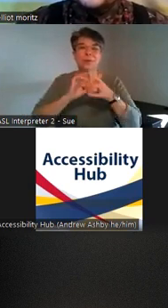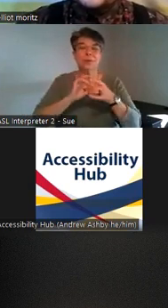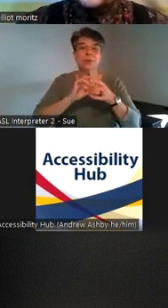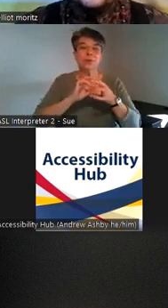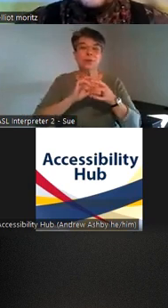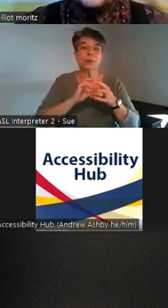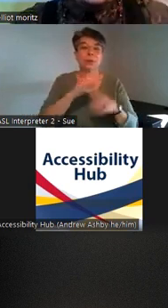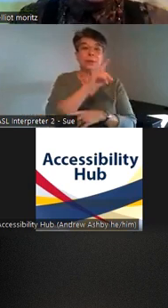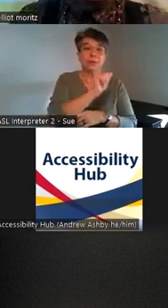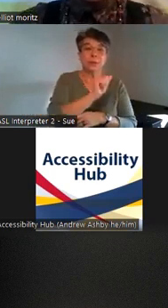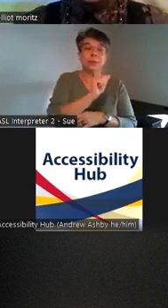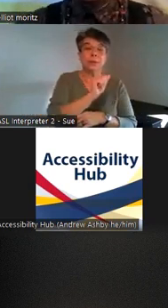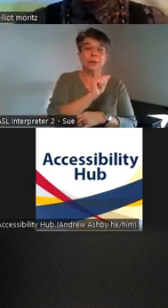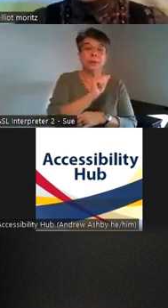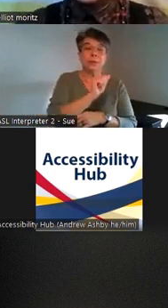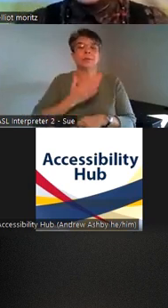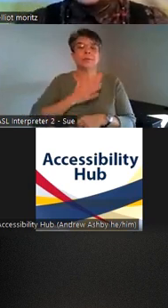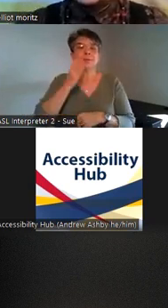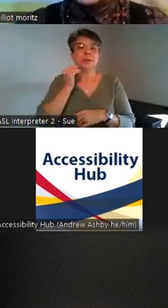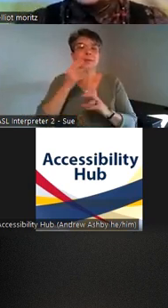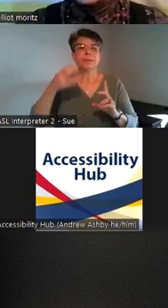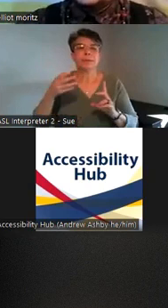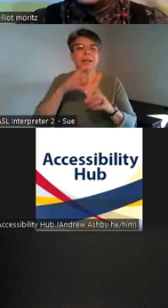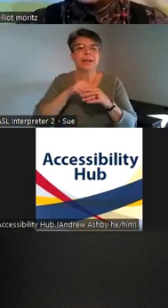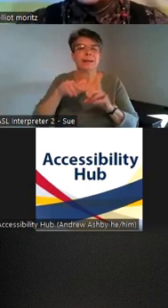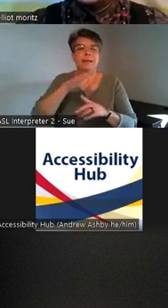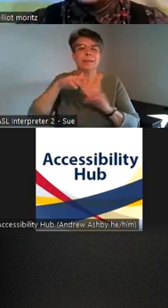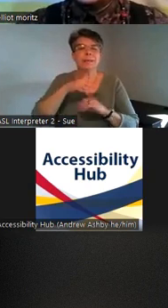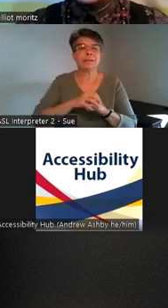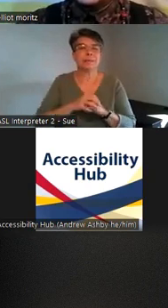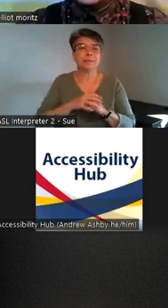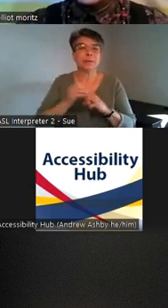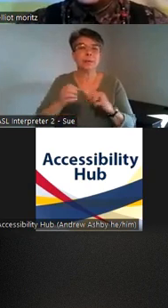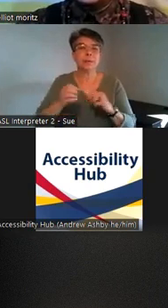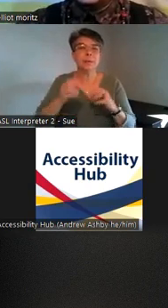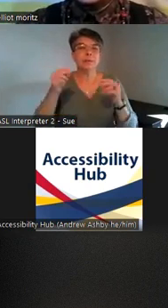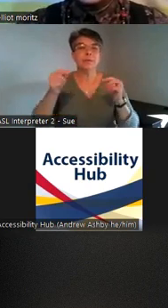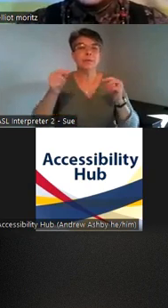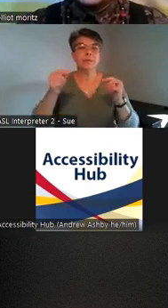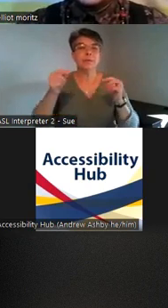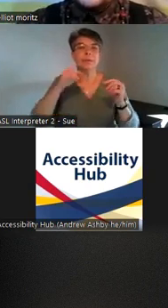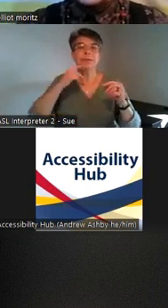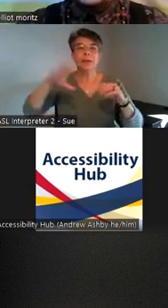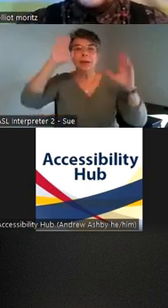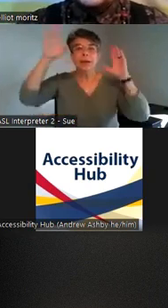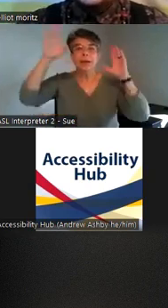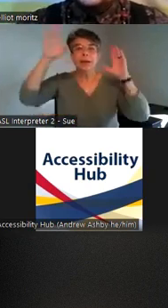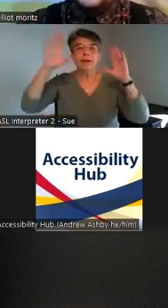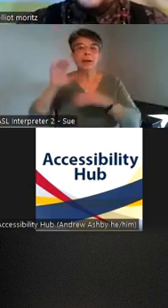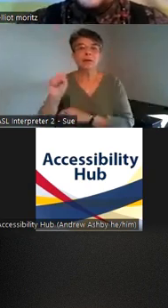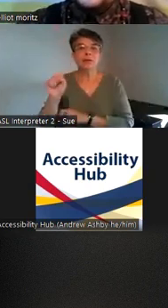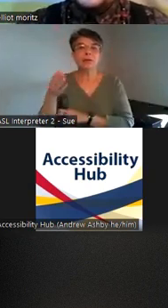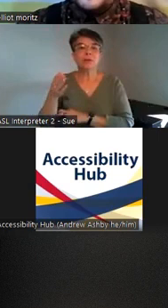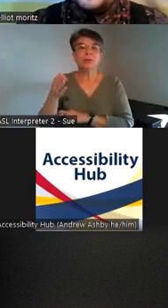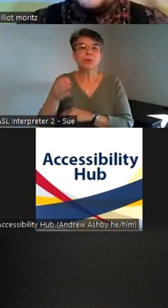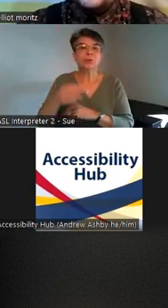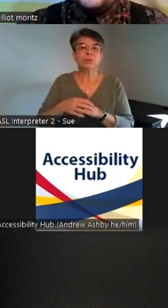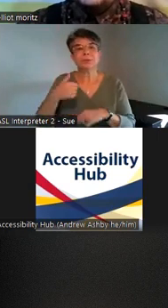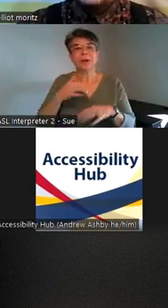it um I'd love to say uh a quick shout out to sue here who is going to be my inter Twitter today um